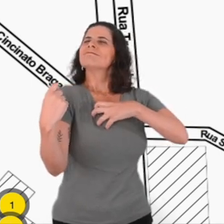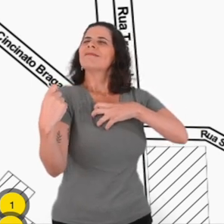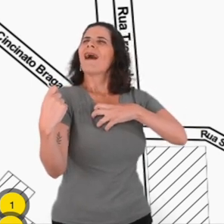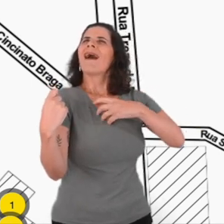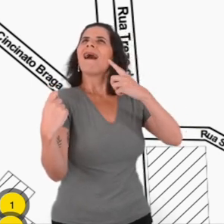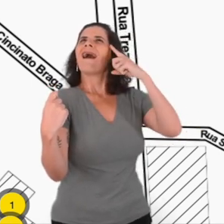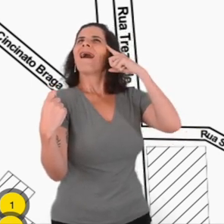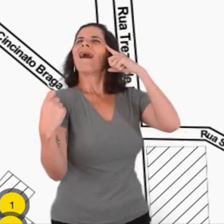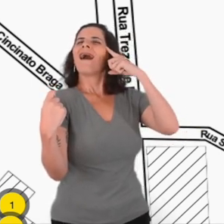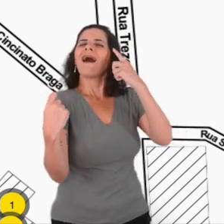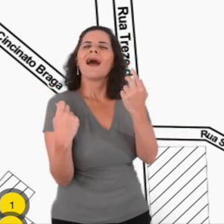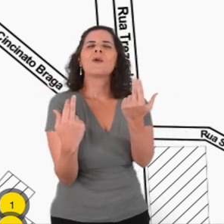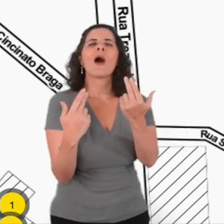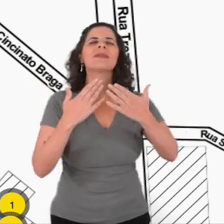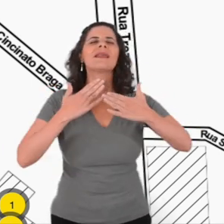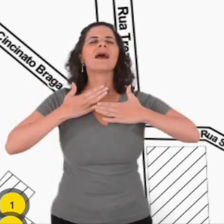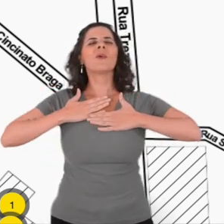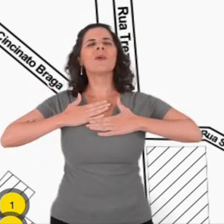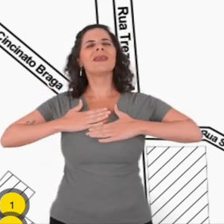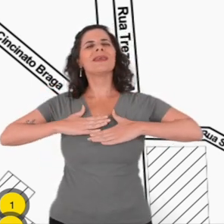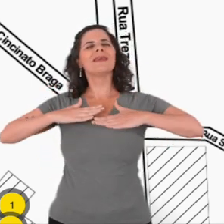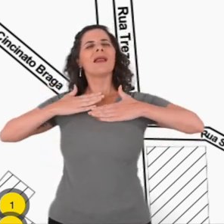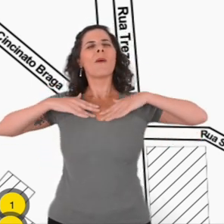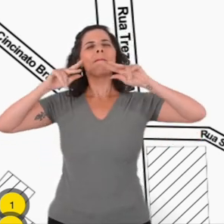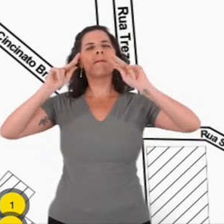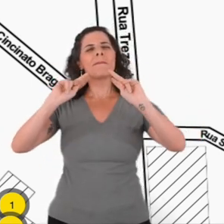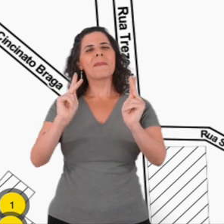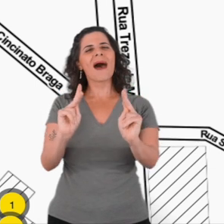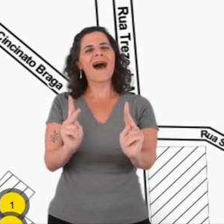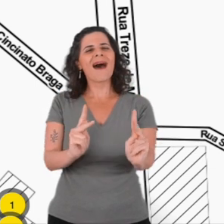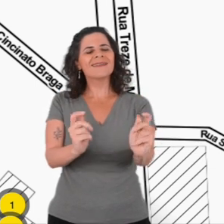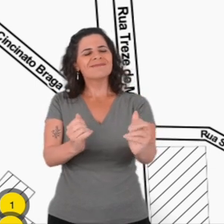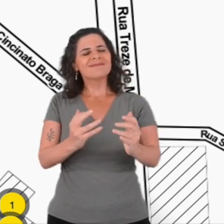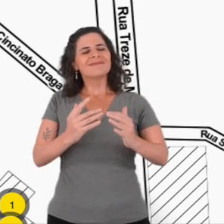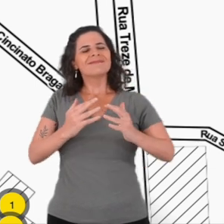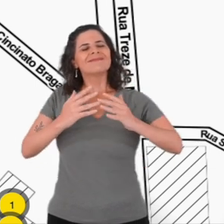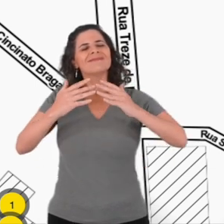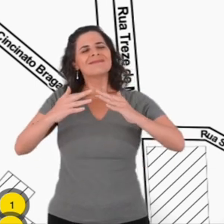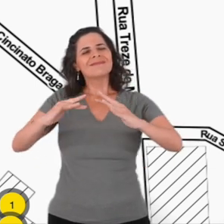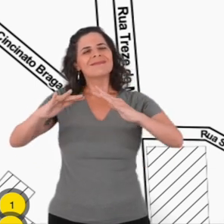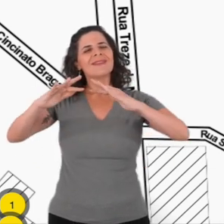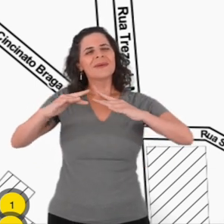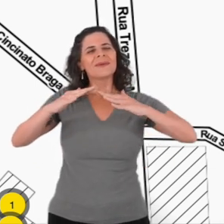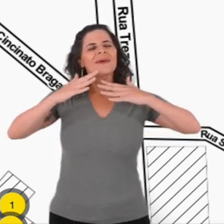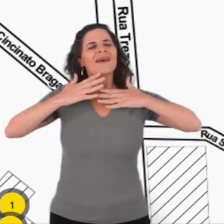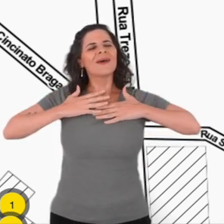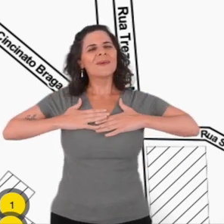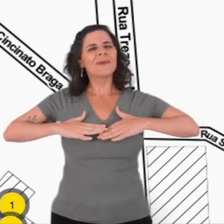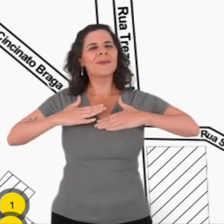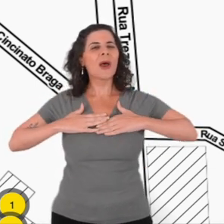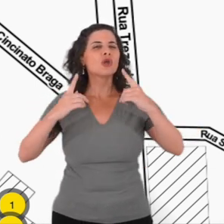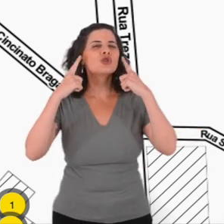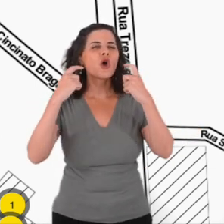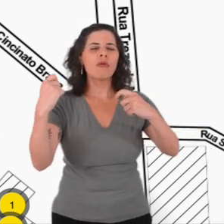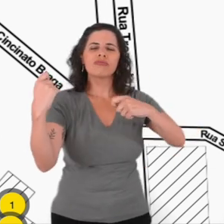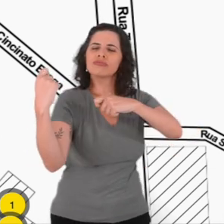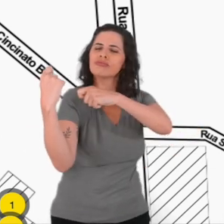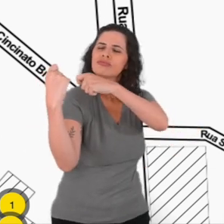conveying a sense of peace. That's what the sound of the violin brings to us.